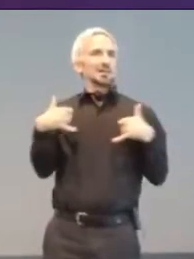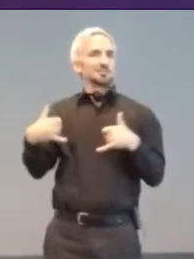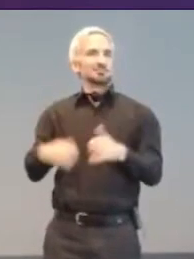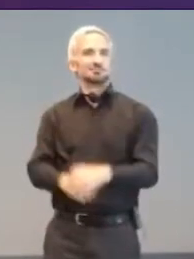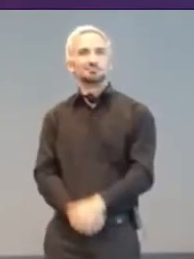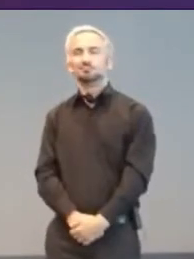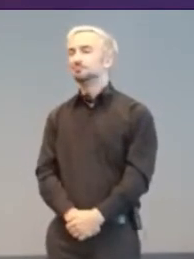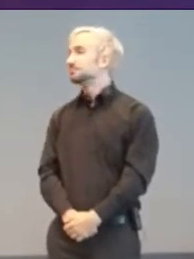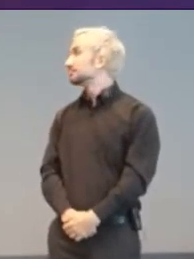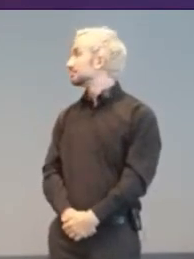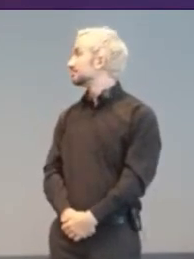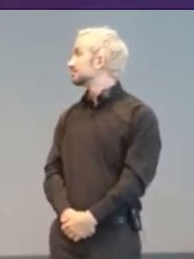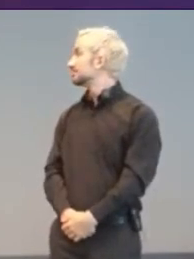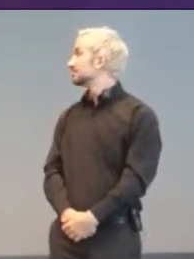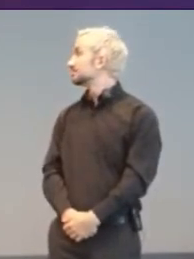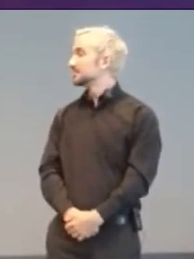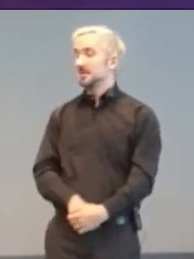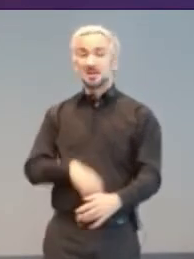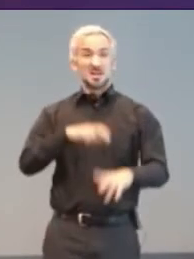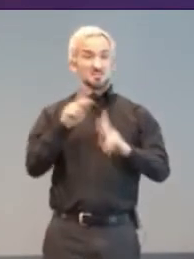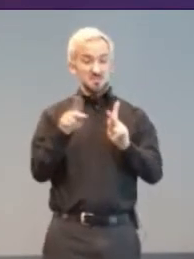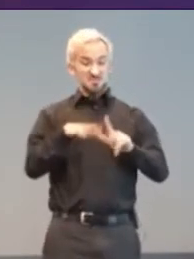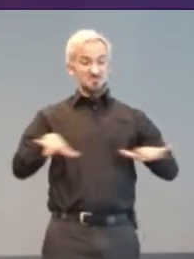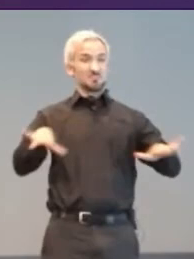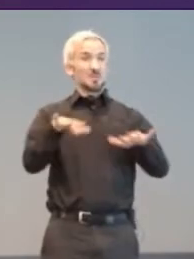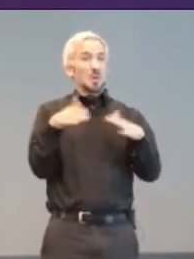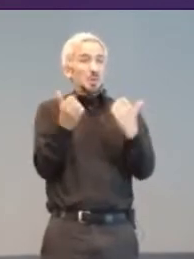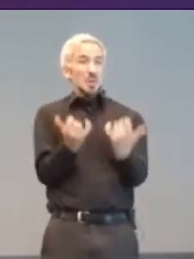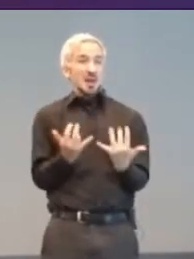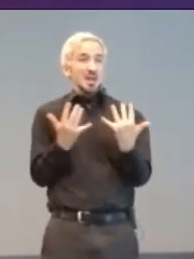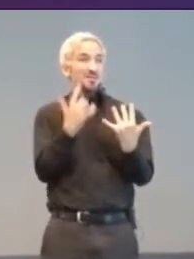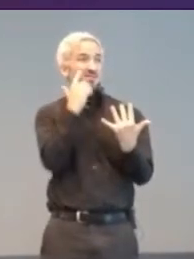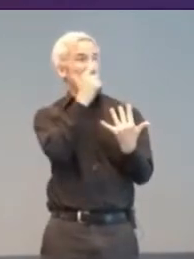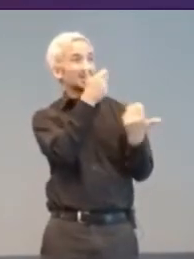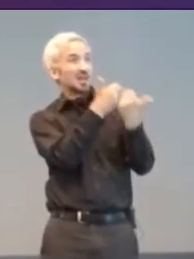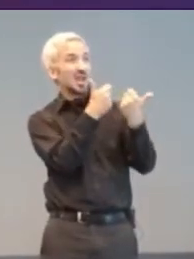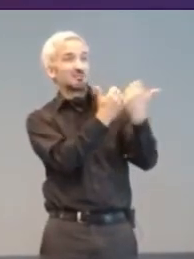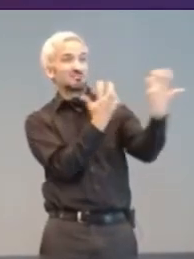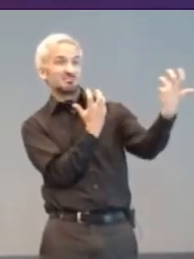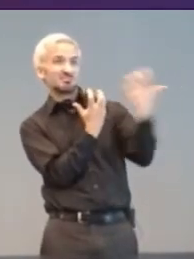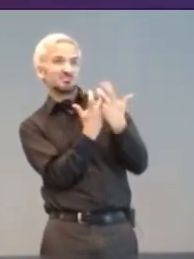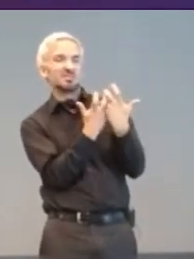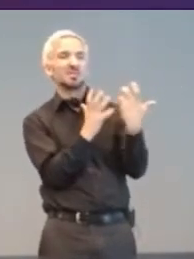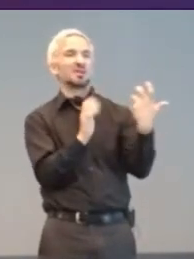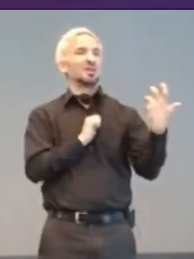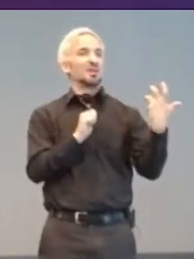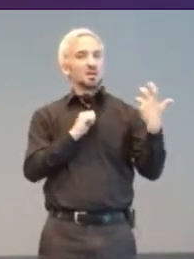People needing suitable games and accommodations resorted to a mix of trial-and-error,